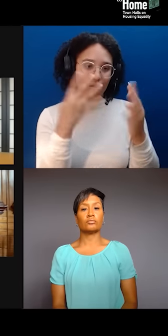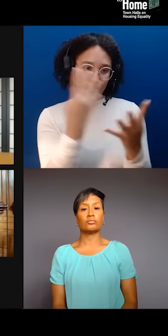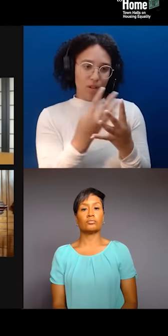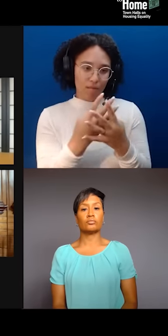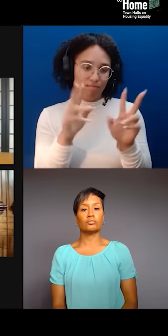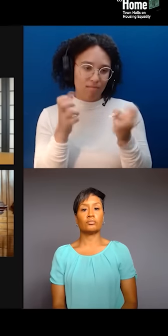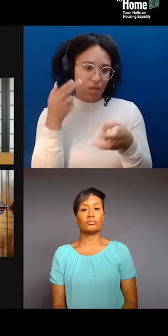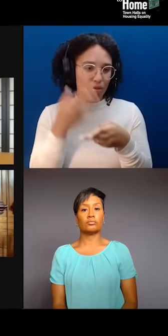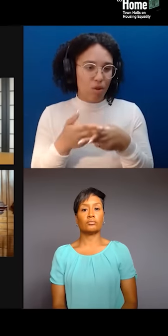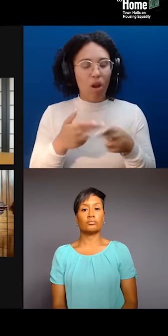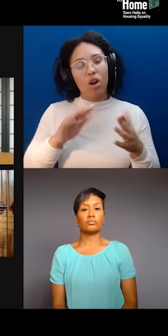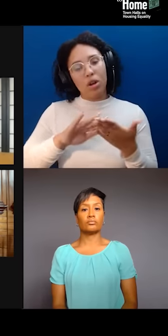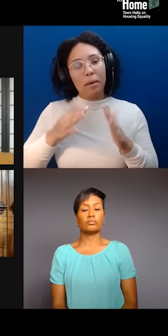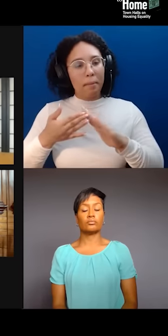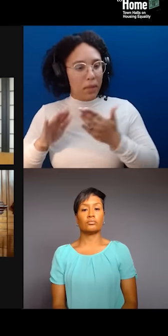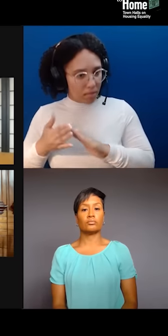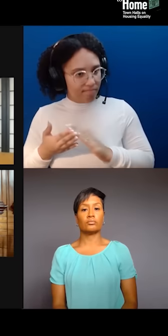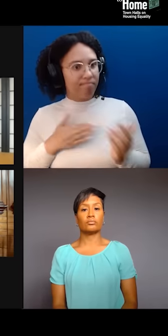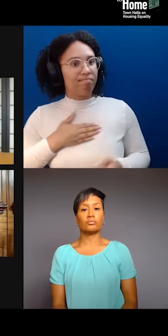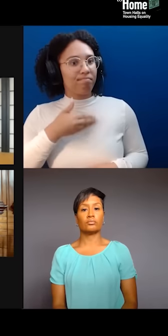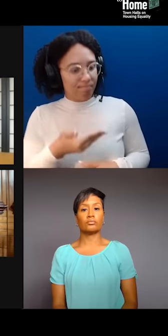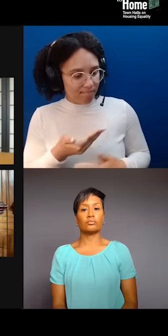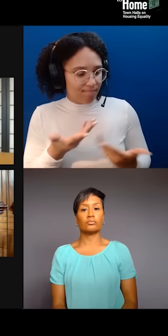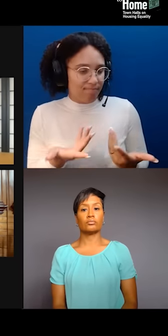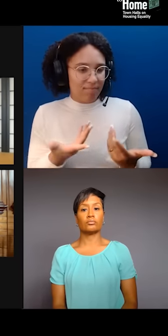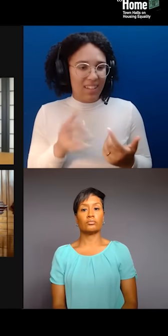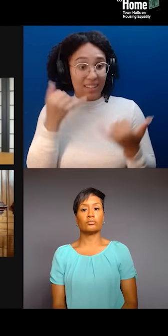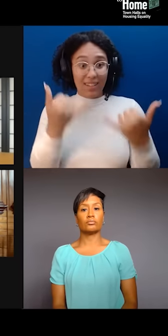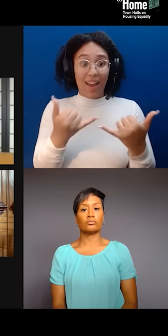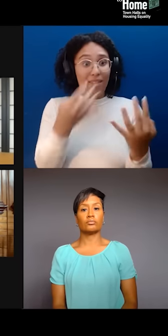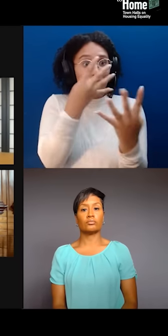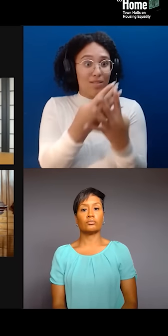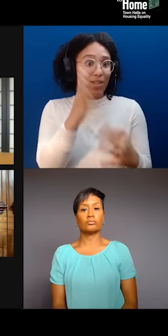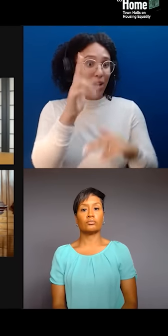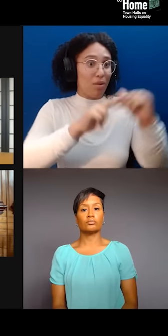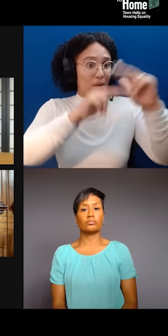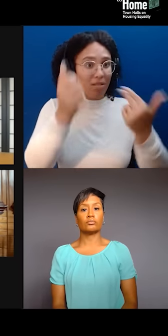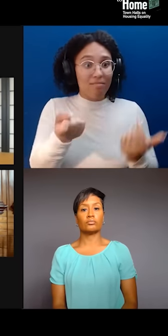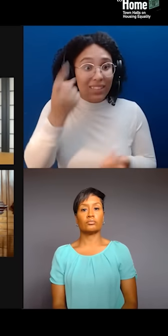Now, even more dystopic than that is the museum was supposed to be on the ground floor of this jail, which is just beyond me.